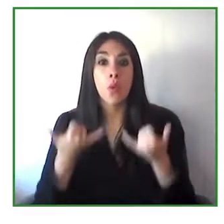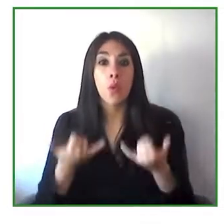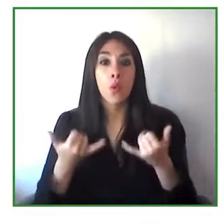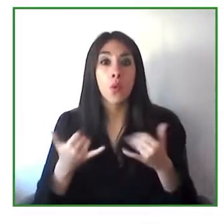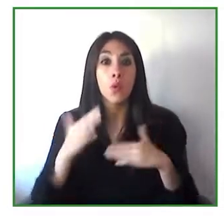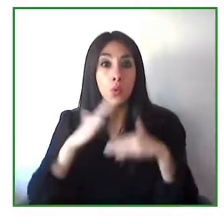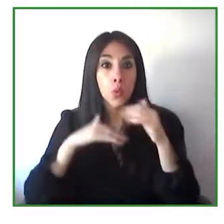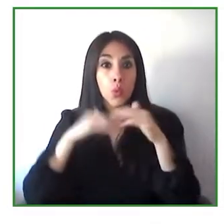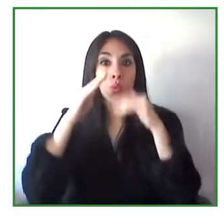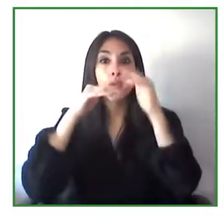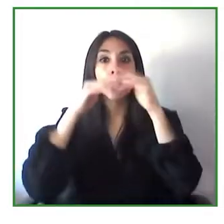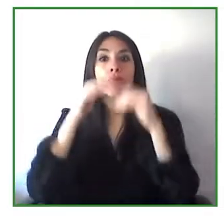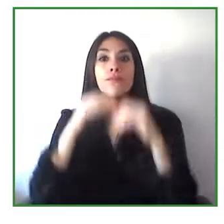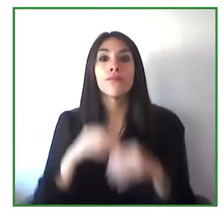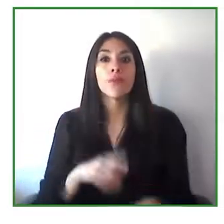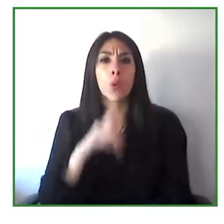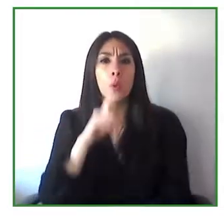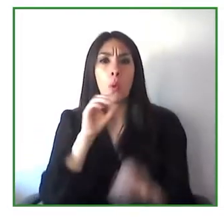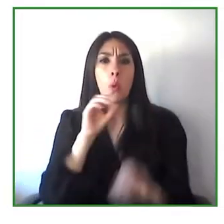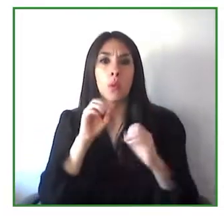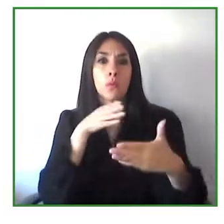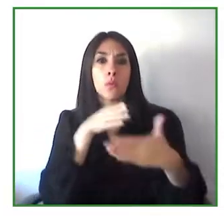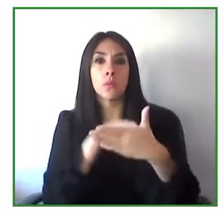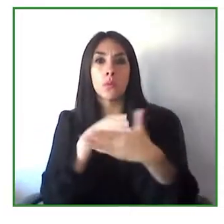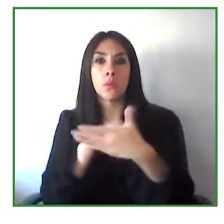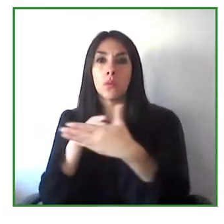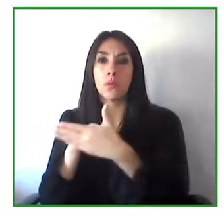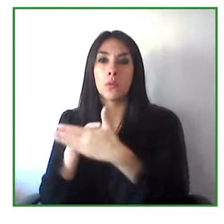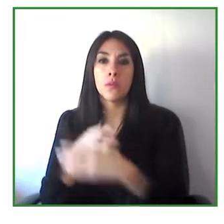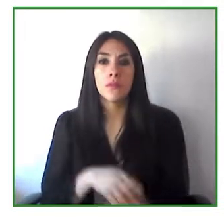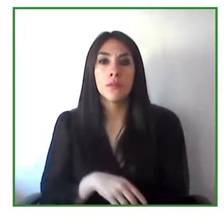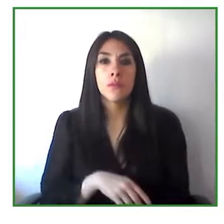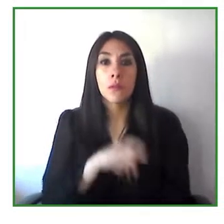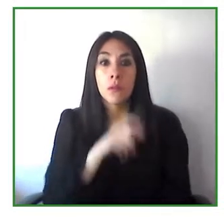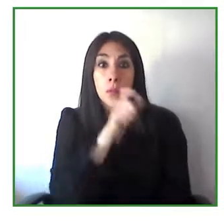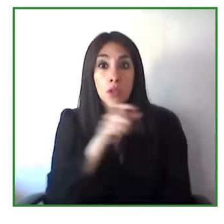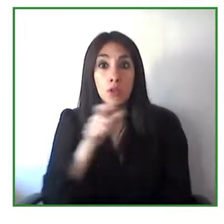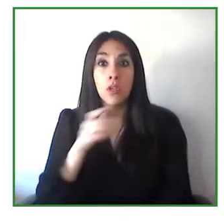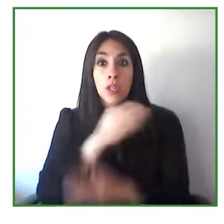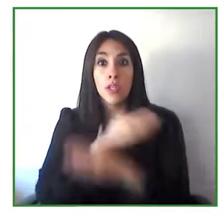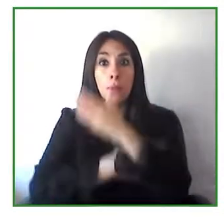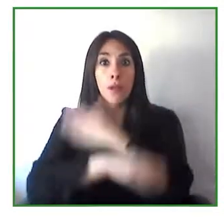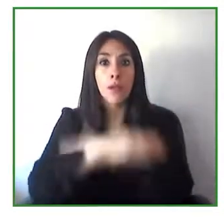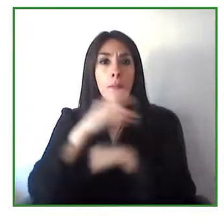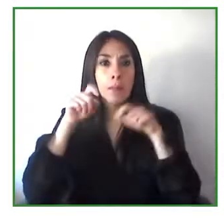without barriers for people with disabilities a world without barriers is our mission in